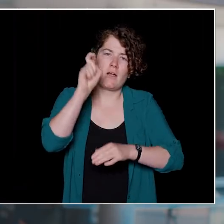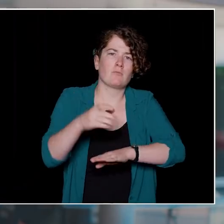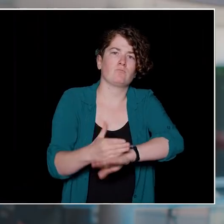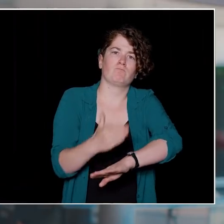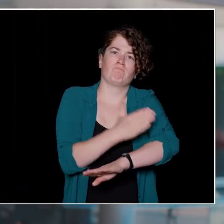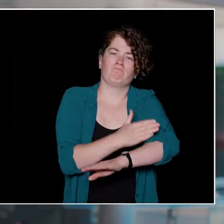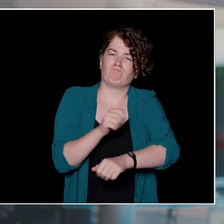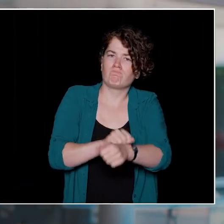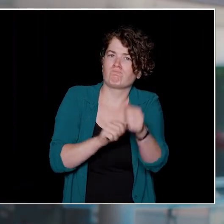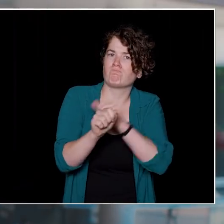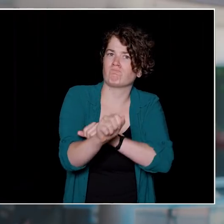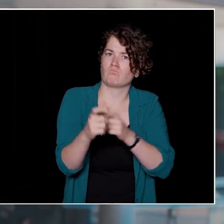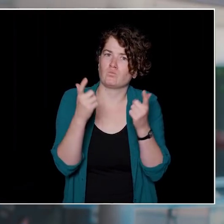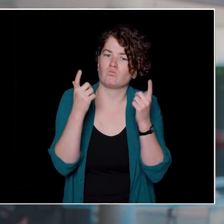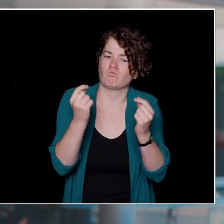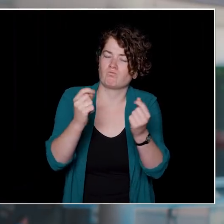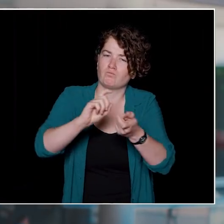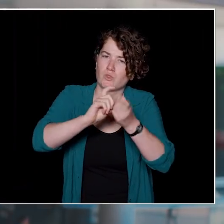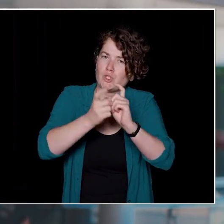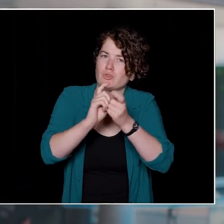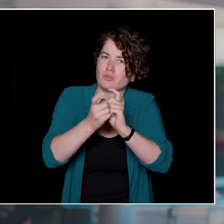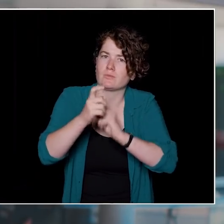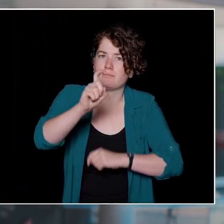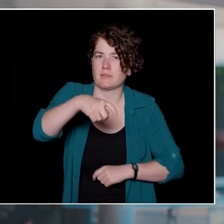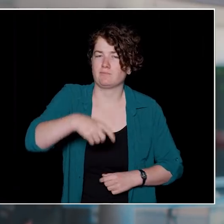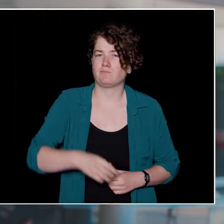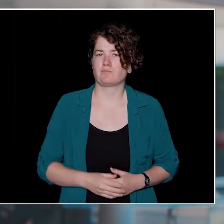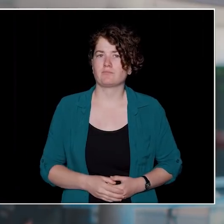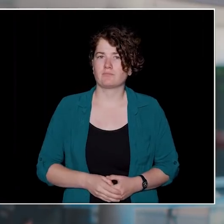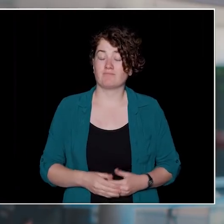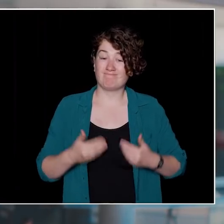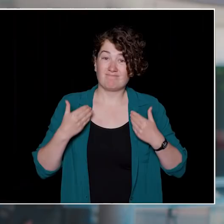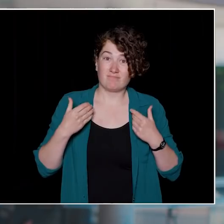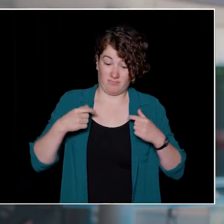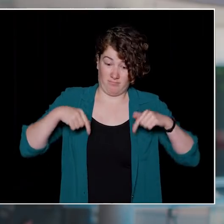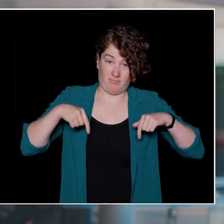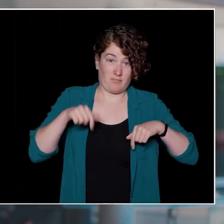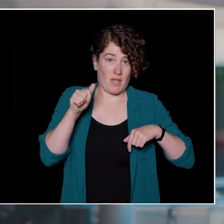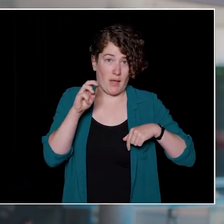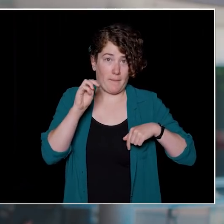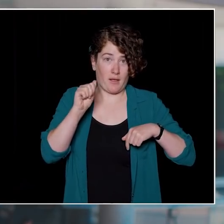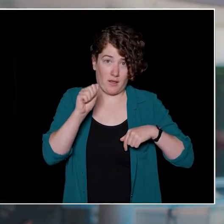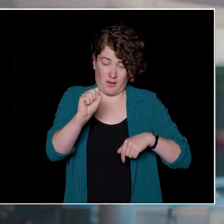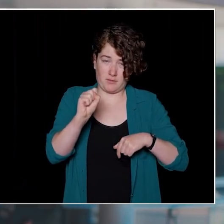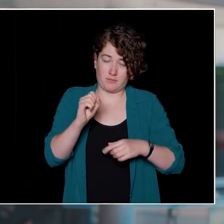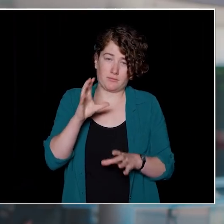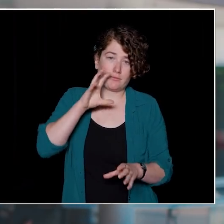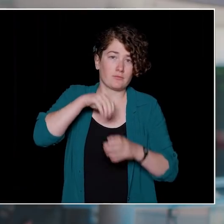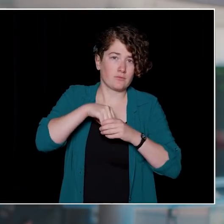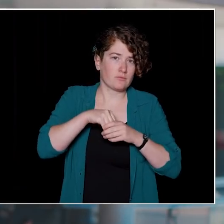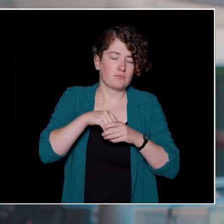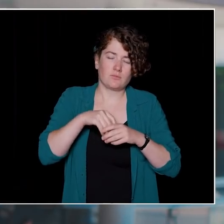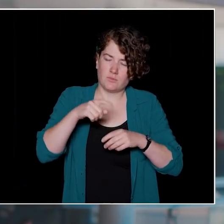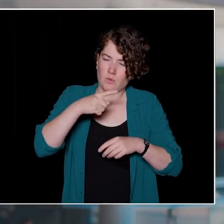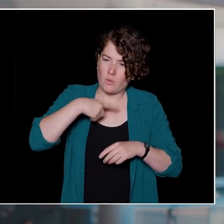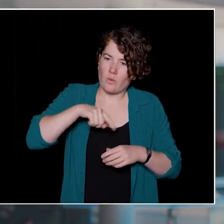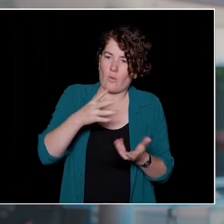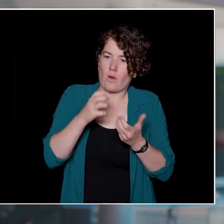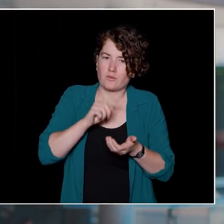to support our equity-seeking colleagues and correct these systemic issues. All of us at the AMS are committed to uplifting and empowering these voices